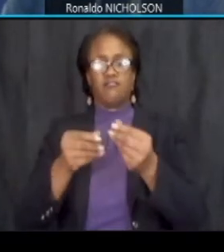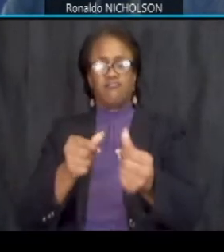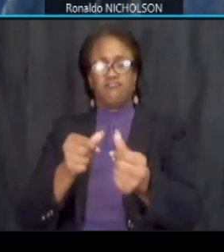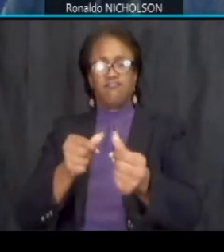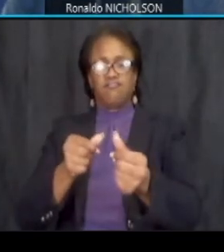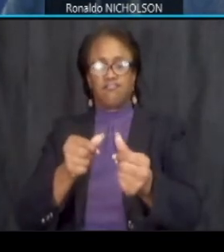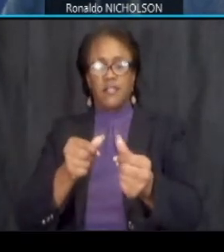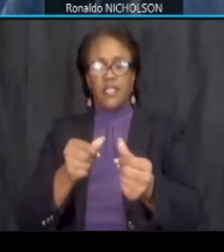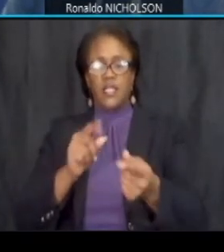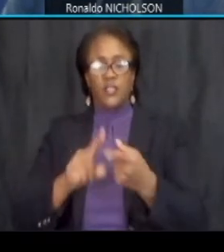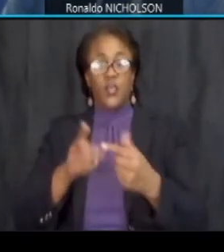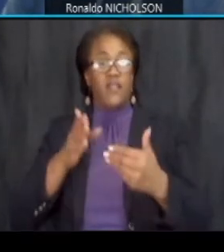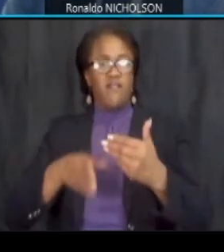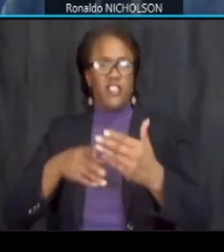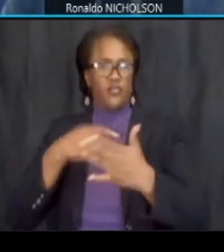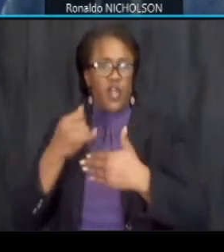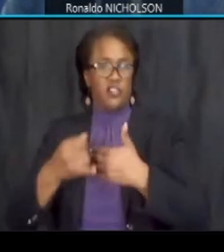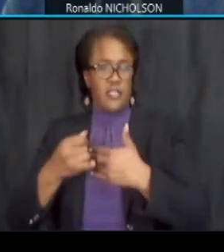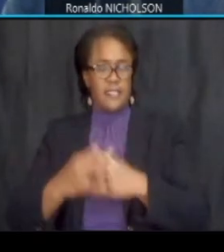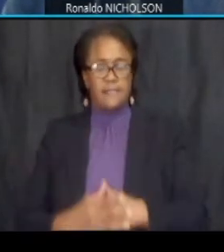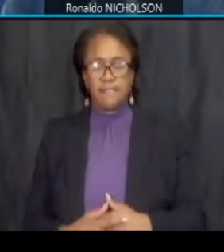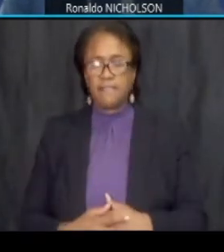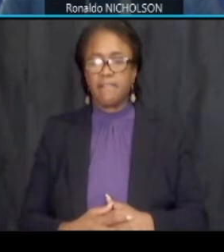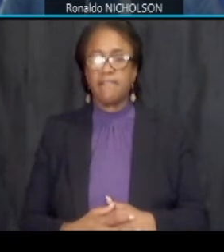to the finished project next slide please